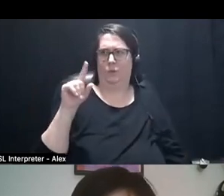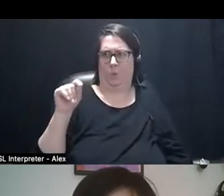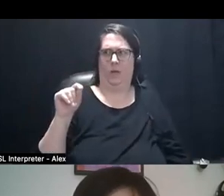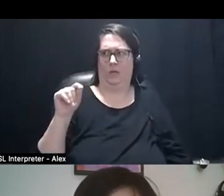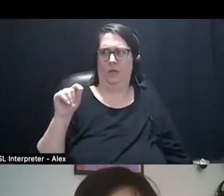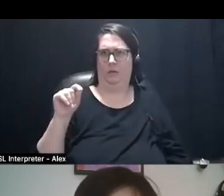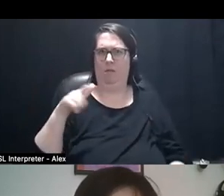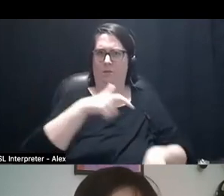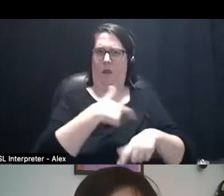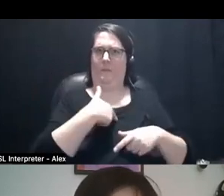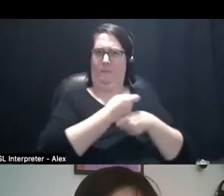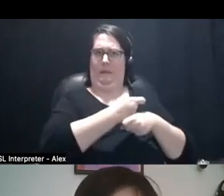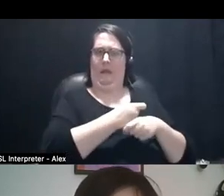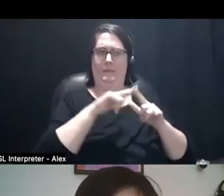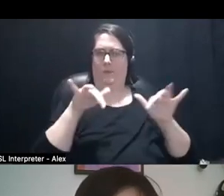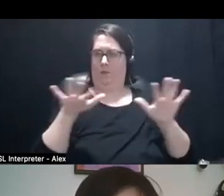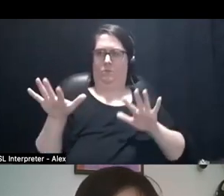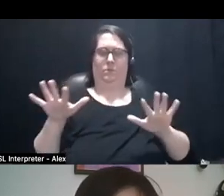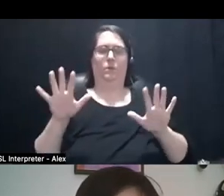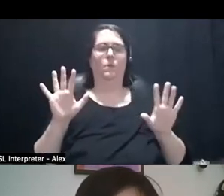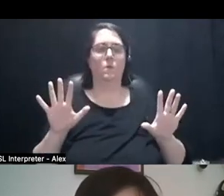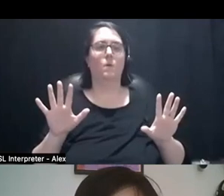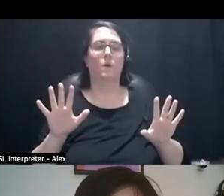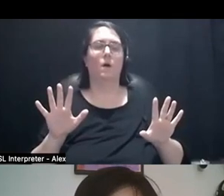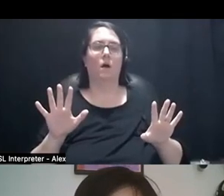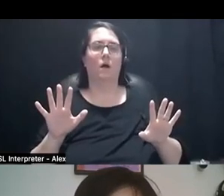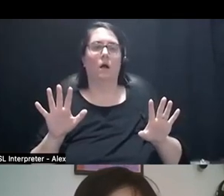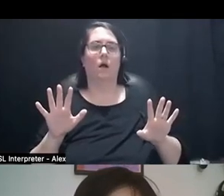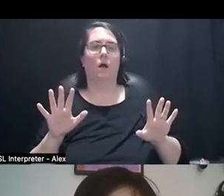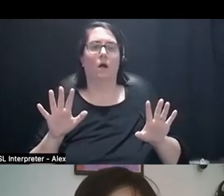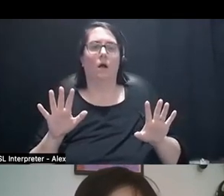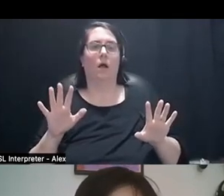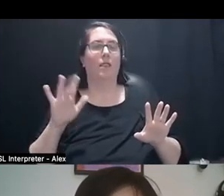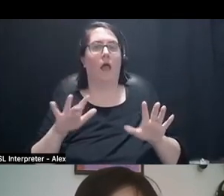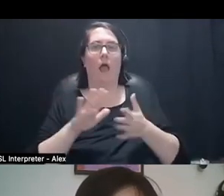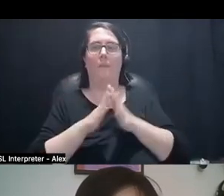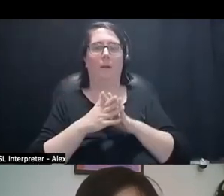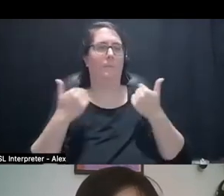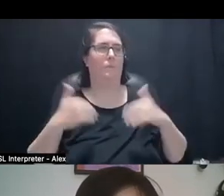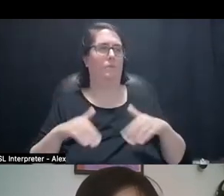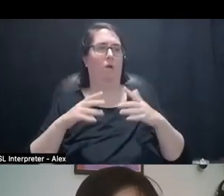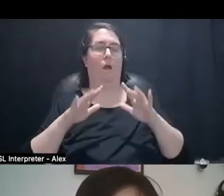And so I was, and it, which led to lots of really amazing conversations